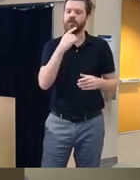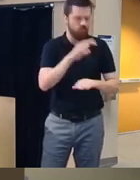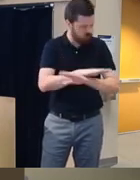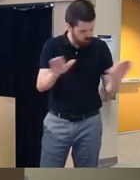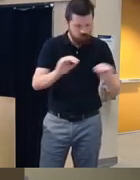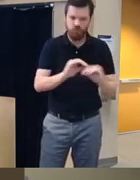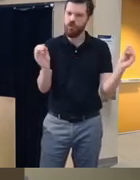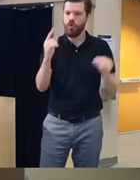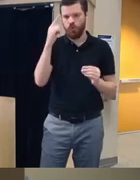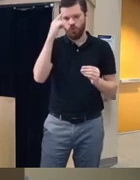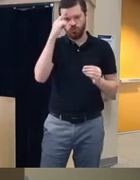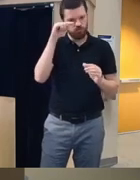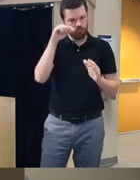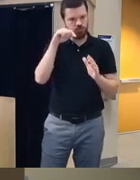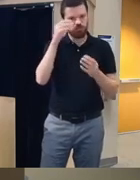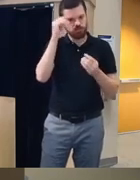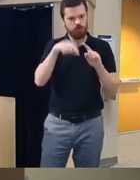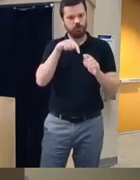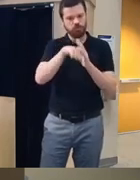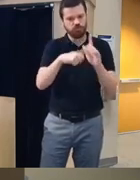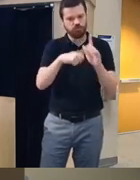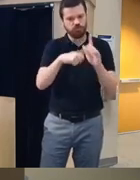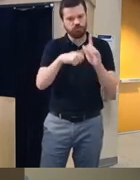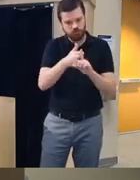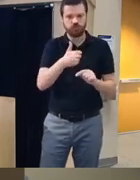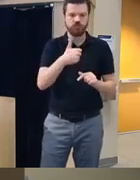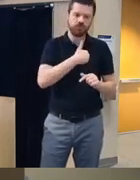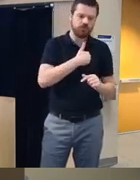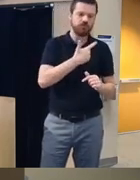or homicidality sit down with the Avatar platform if they're having problems they're going to have